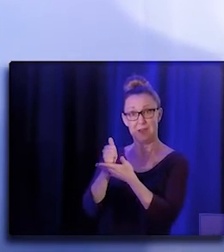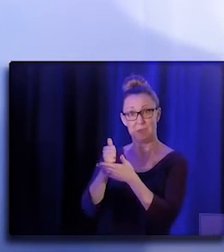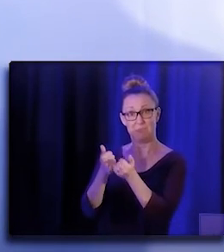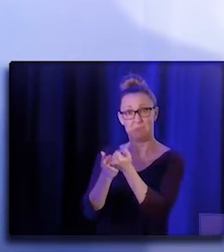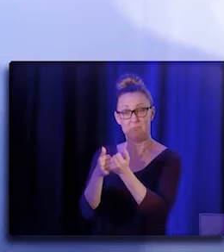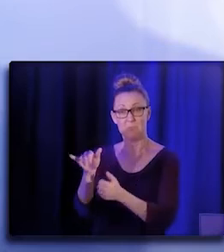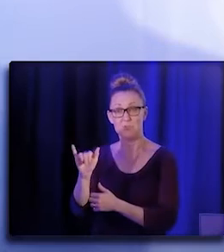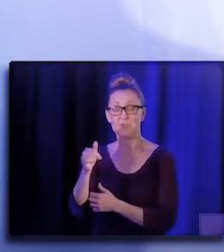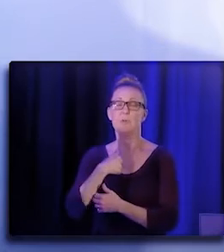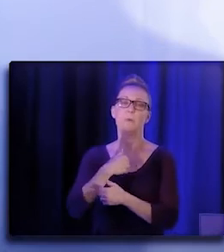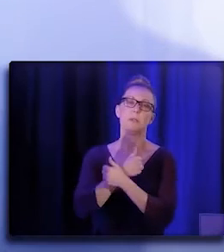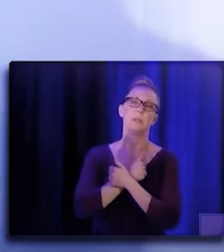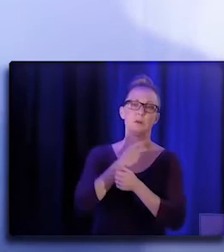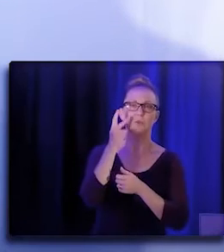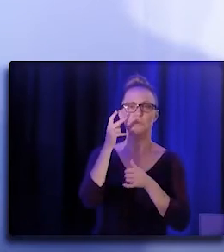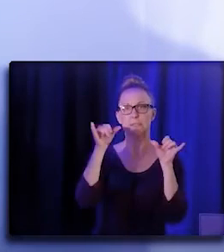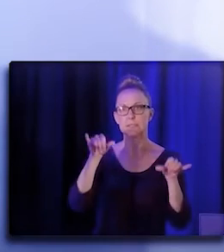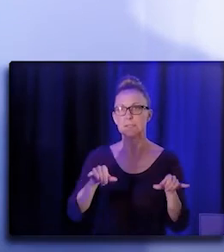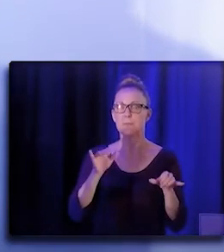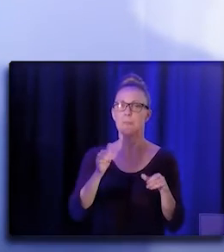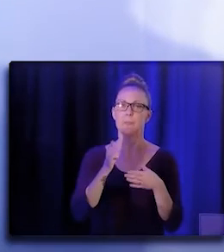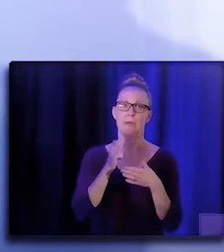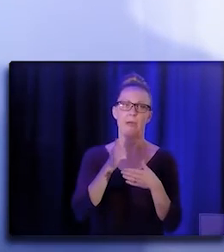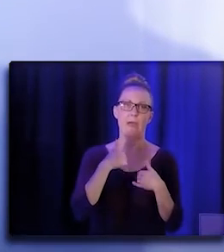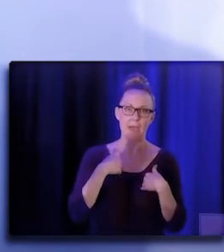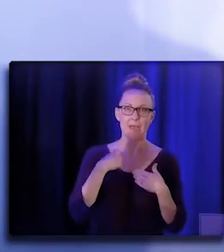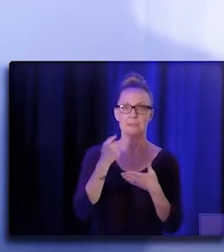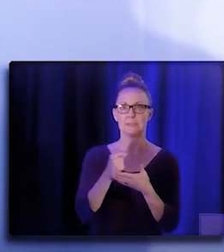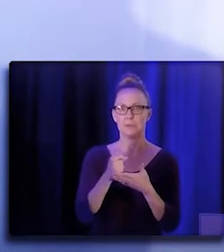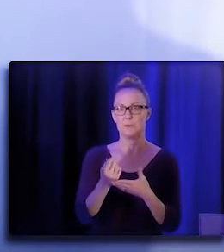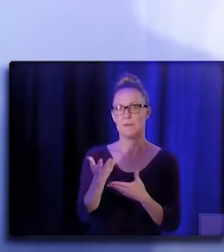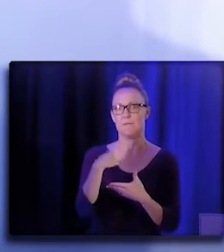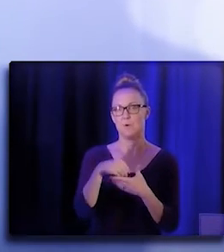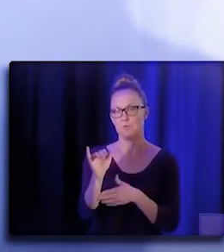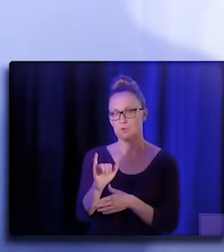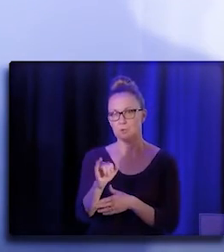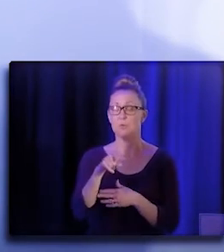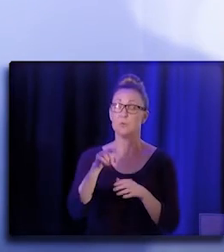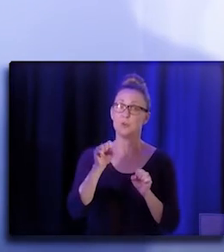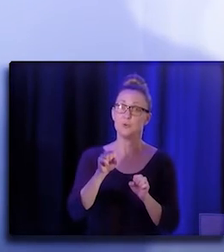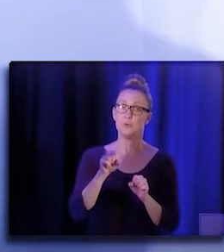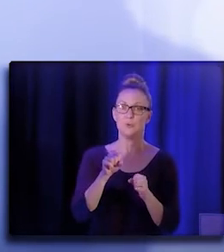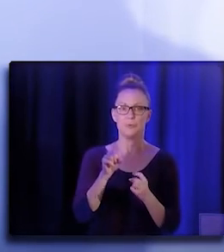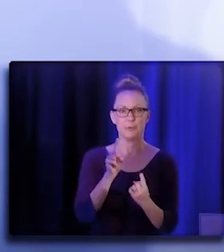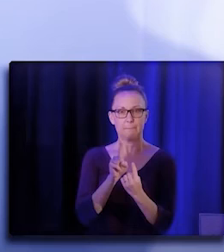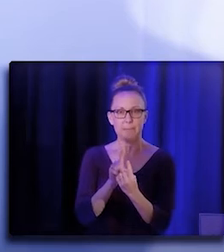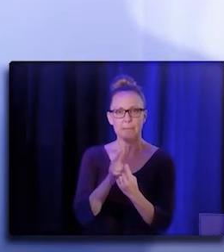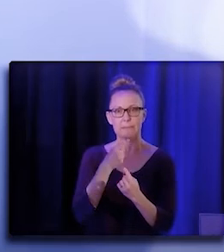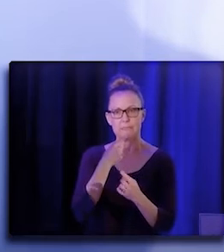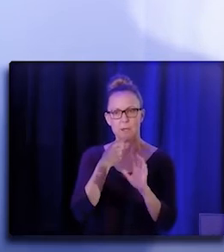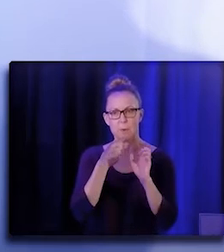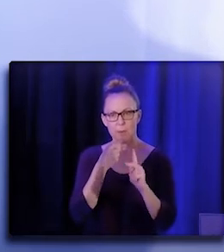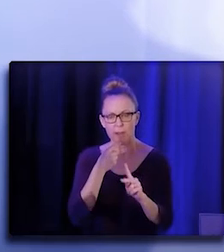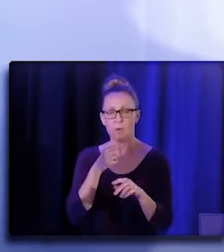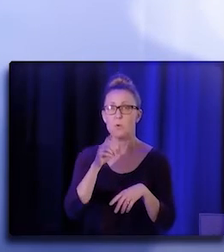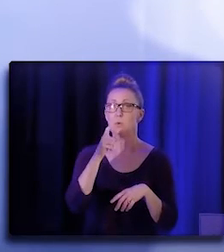with the flow that actually has therapy involved, where you can actually do a check-in with who's on your caseload first